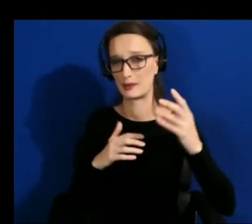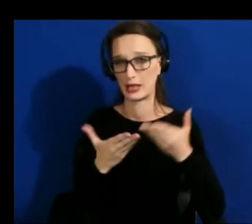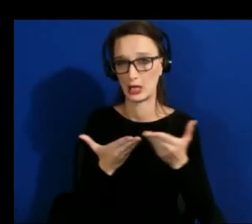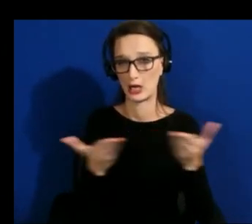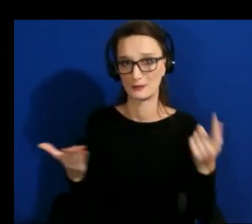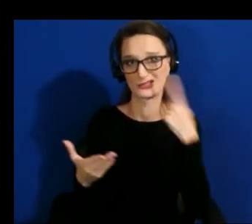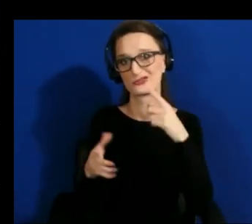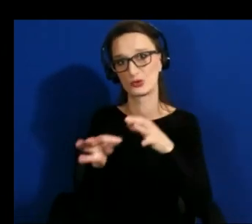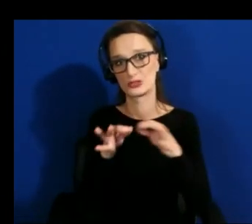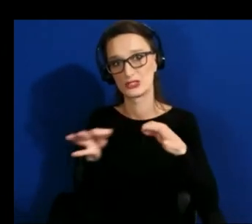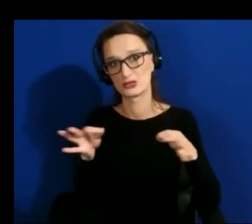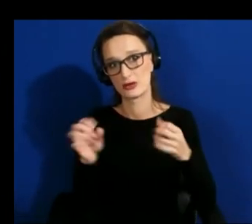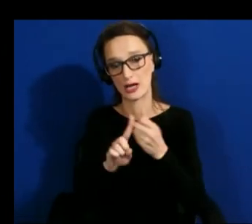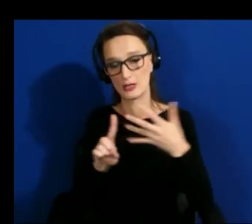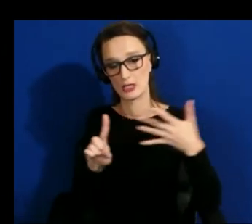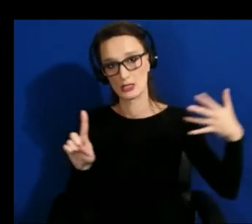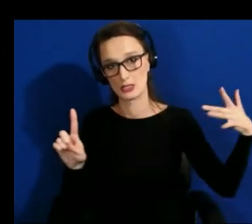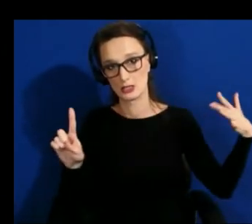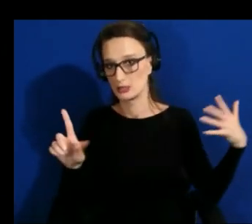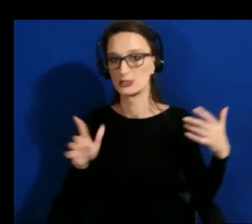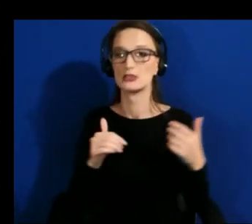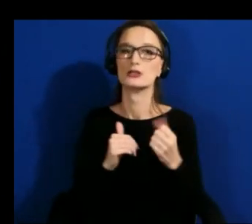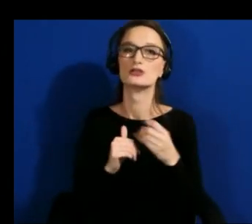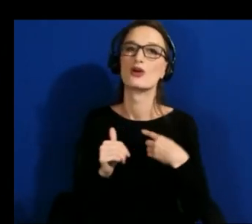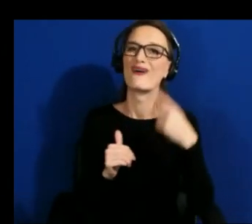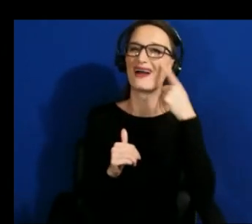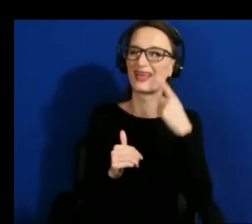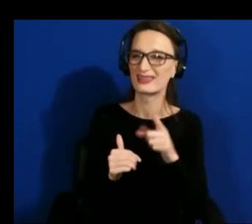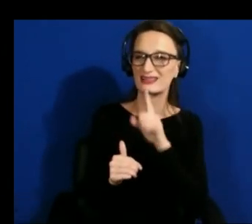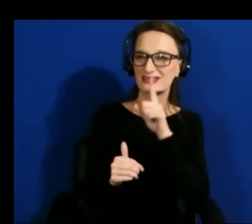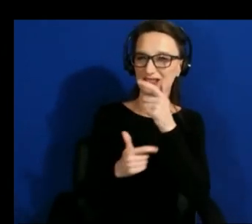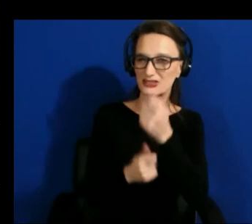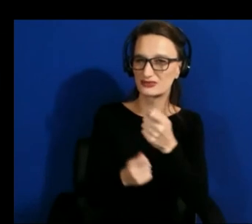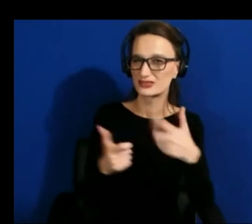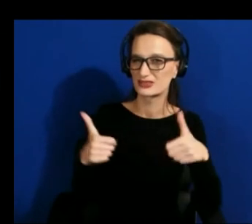interesting um challenge for the future is how we can allow end users to customize